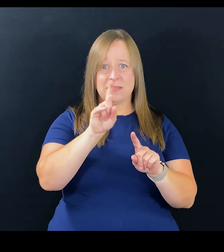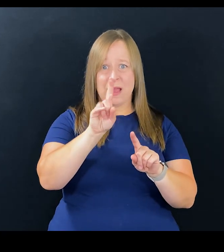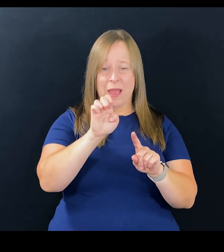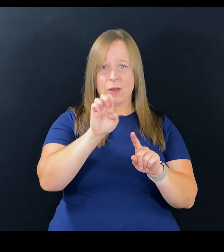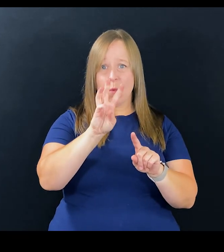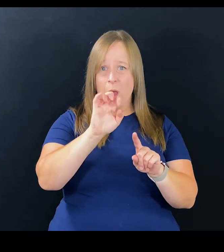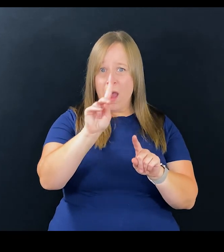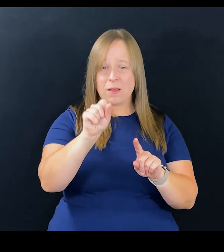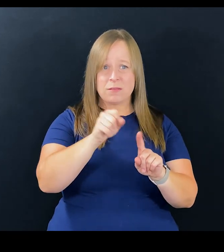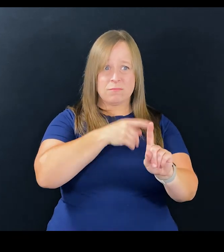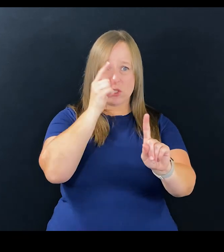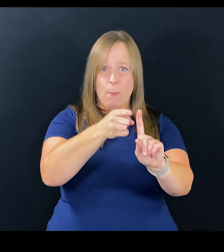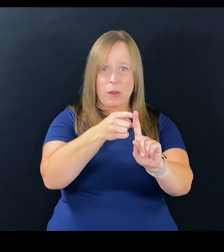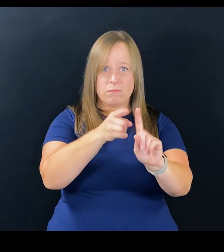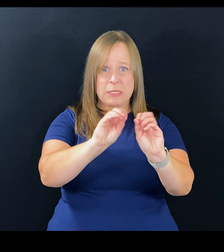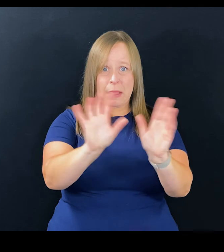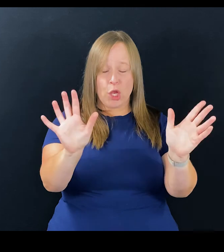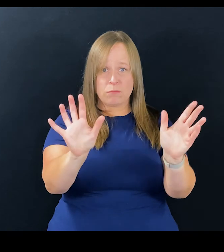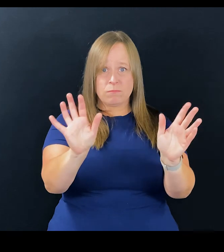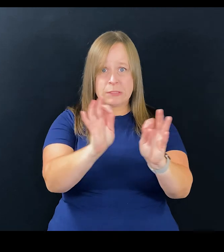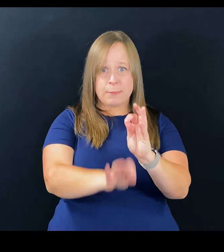This one is very, very straightforward,